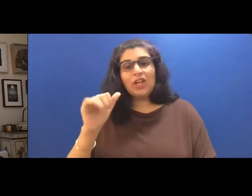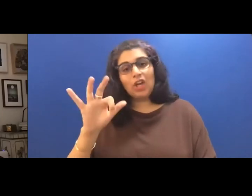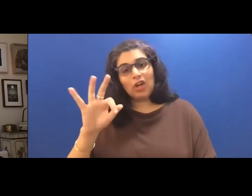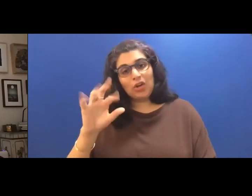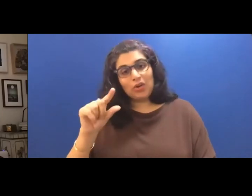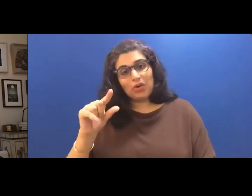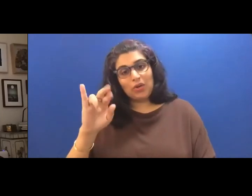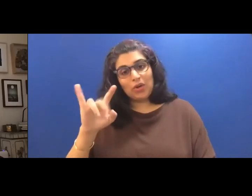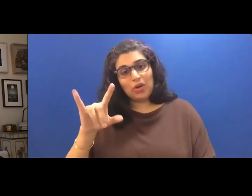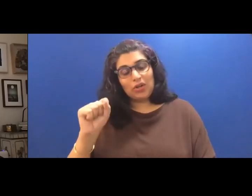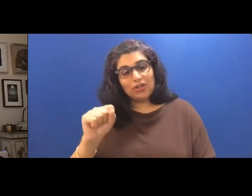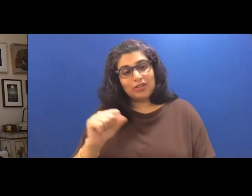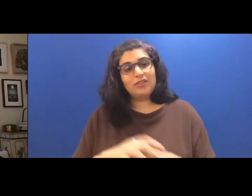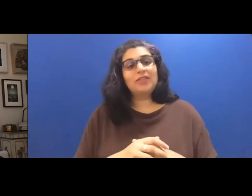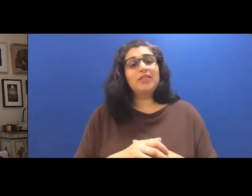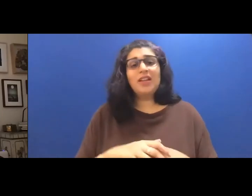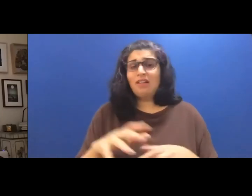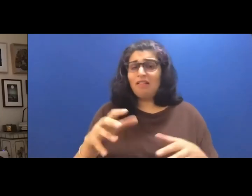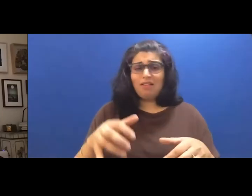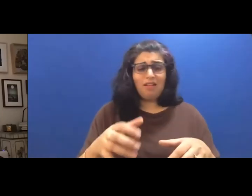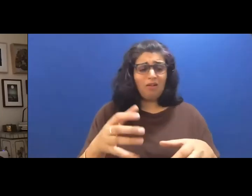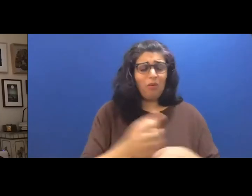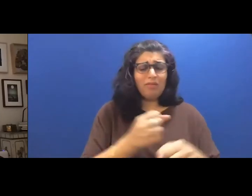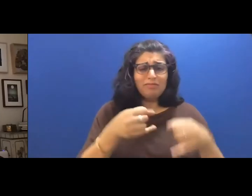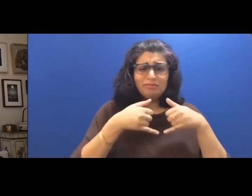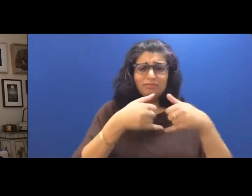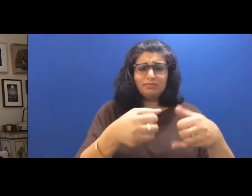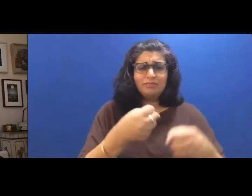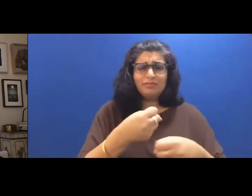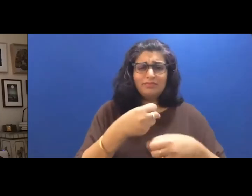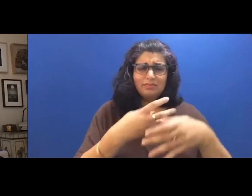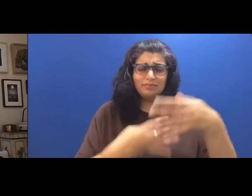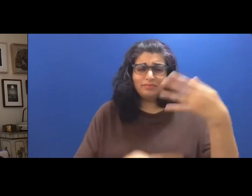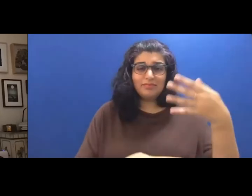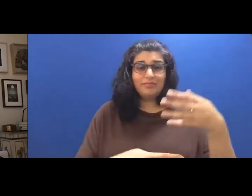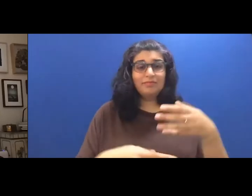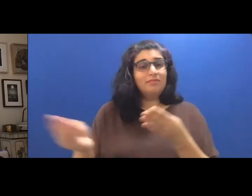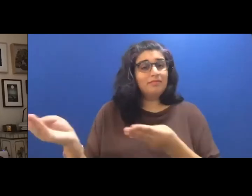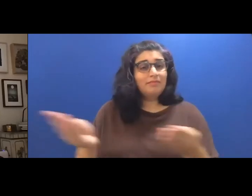Judith a Markowitz Lambda Literary Award she's facilitated writing workshops for homeless